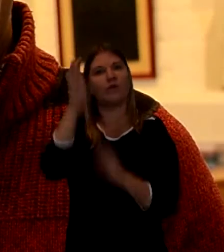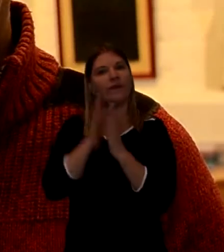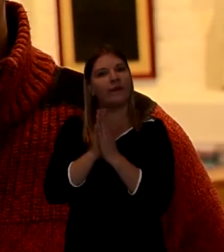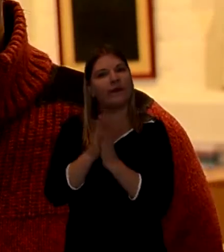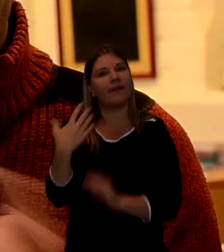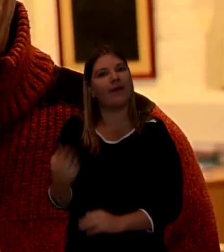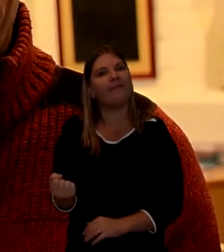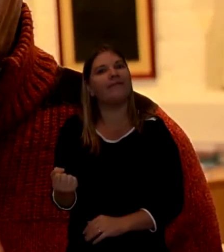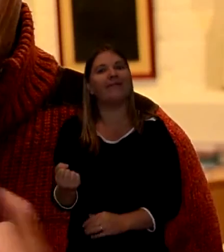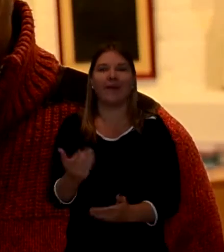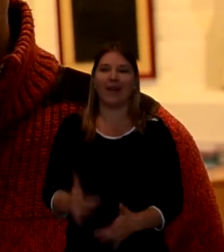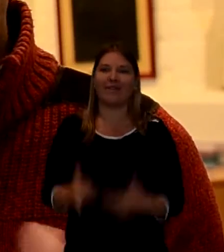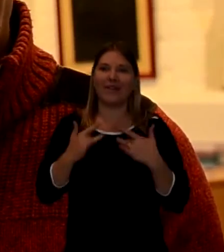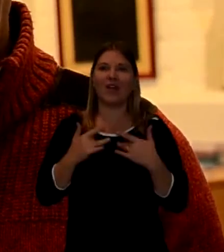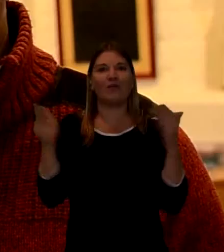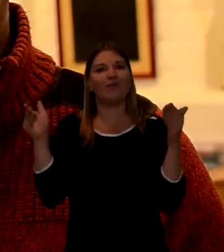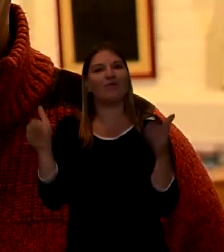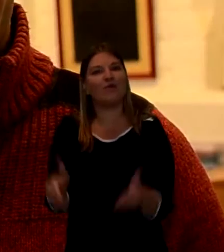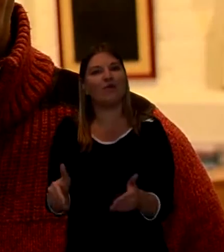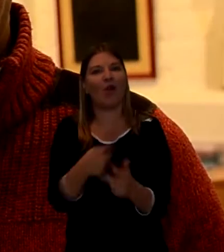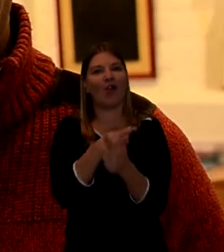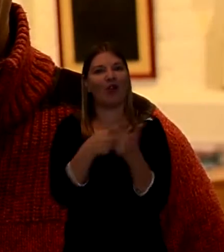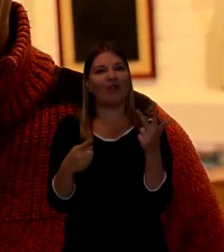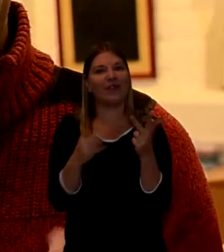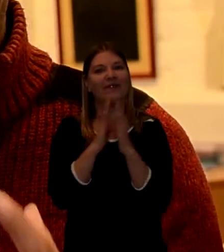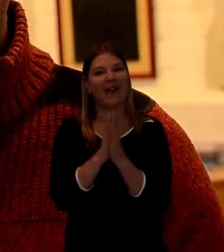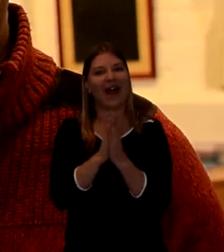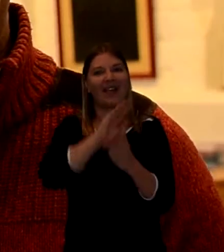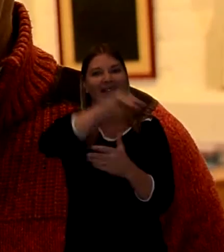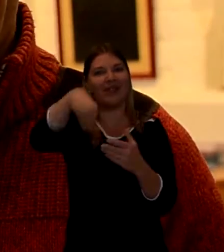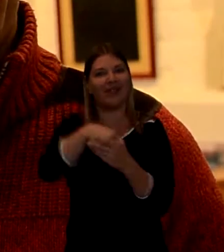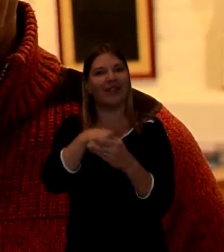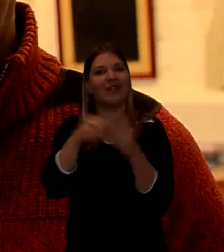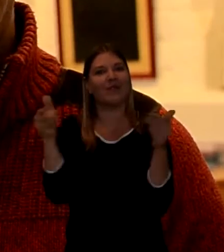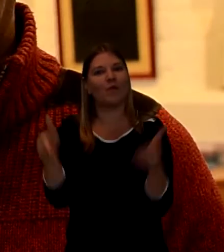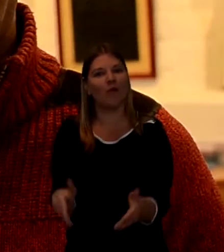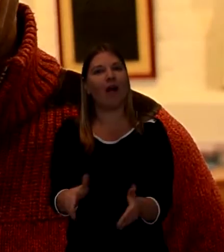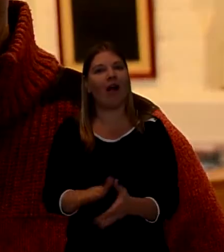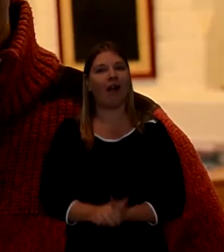So it's a fusion of three different faiths coming together at his death.